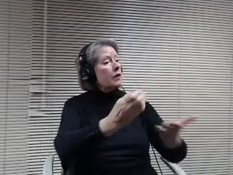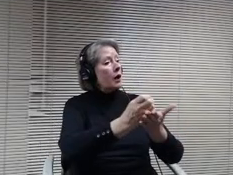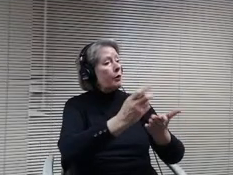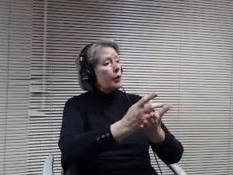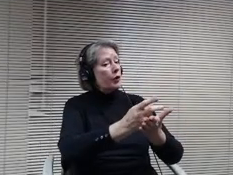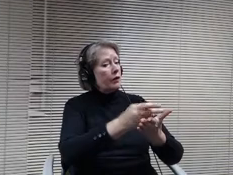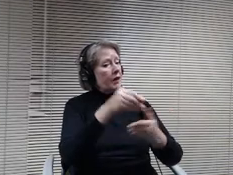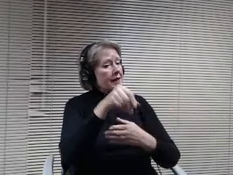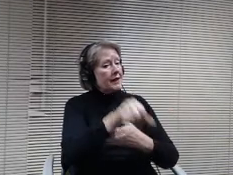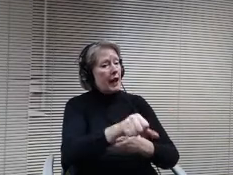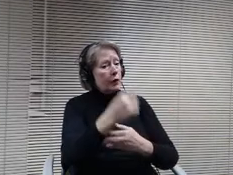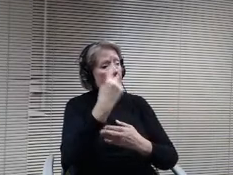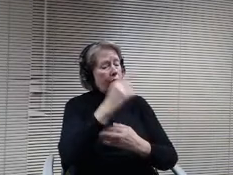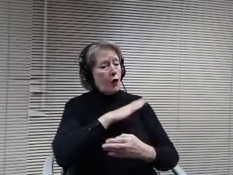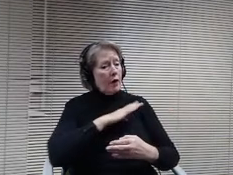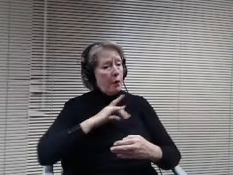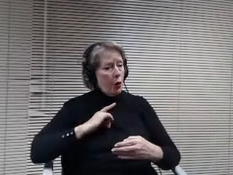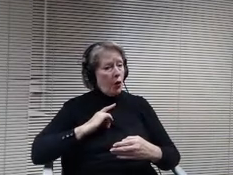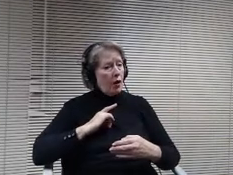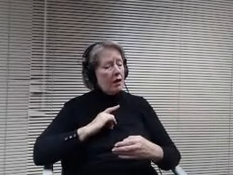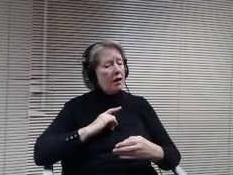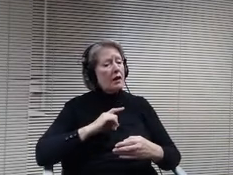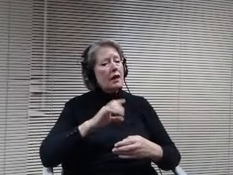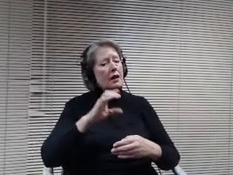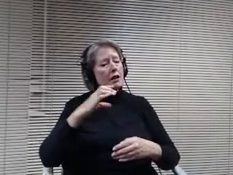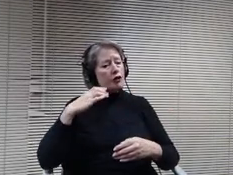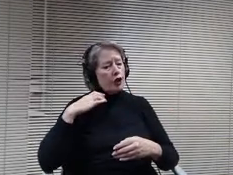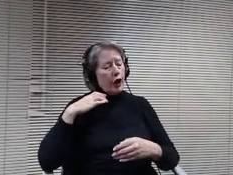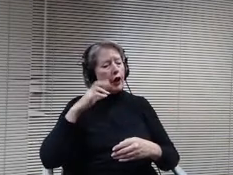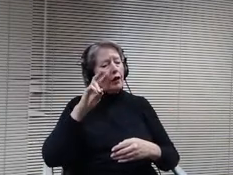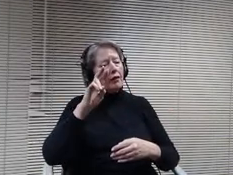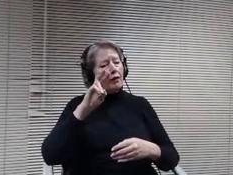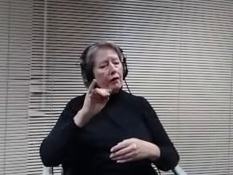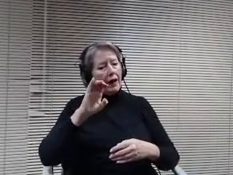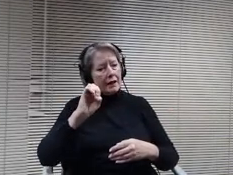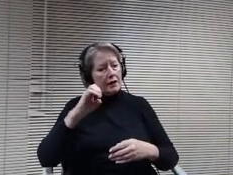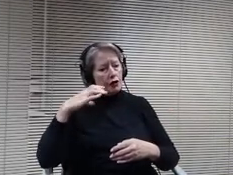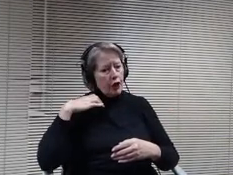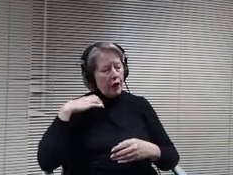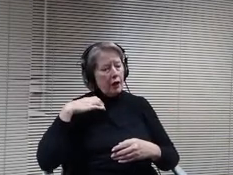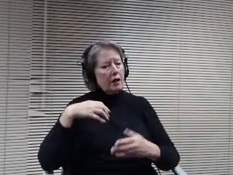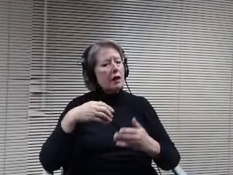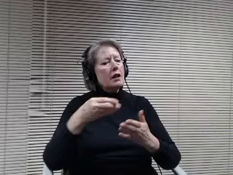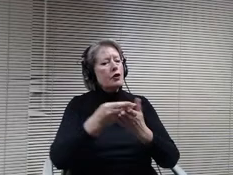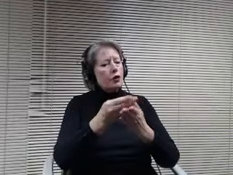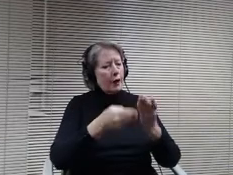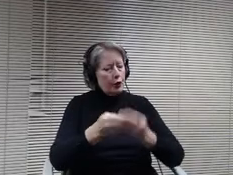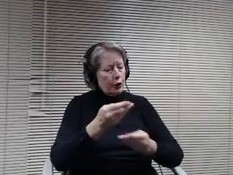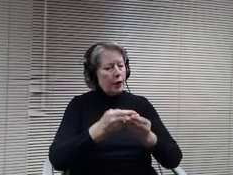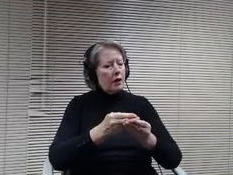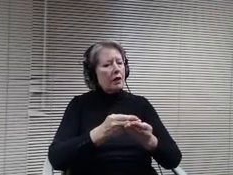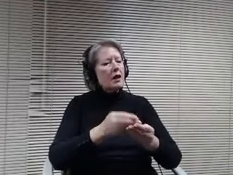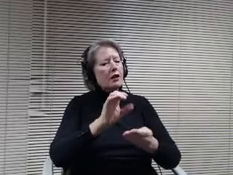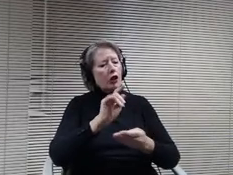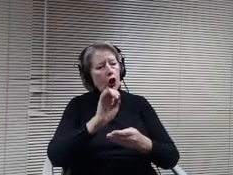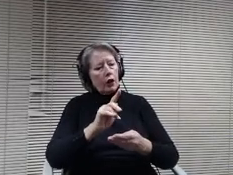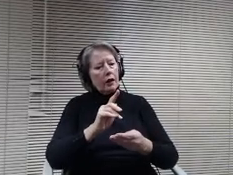Chairperson, Vice, Chair Clerk, treasurer and Board Directores as presented? Lisa, I think I saw you first. Second, Christine.